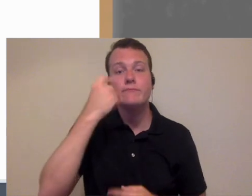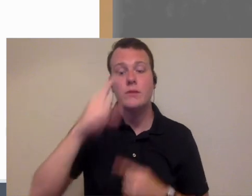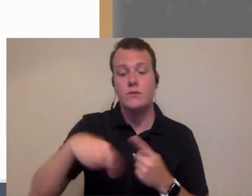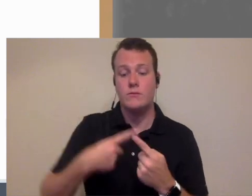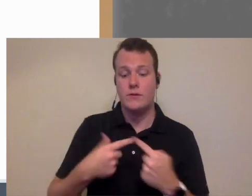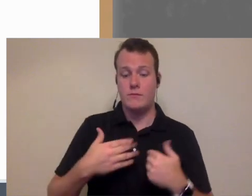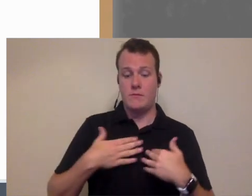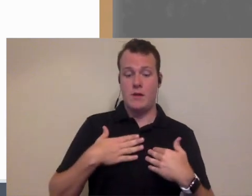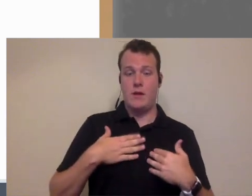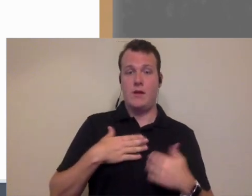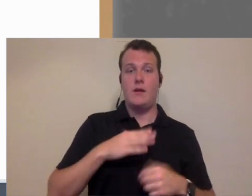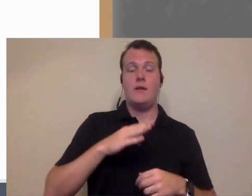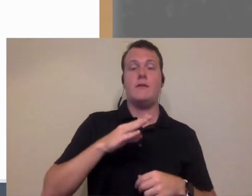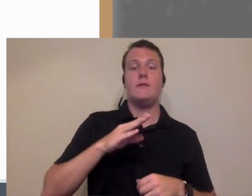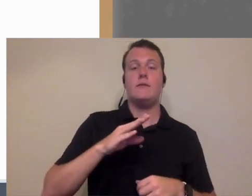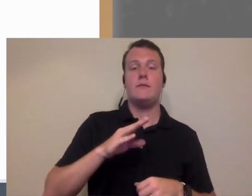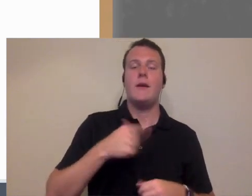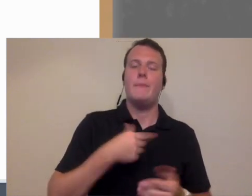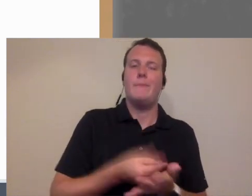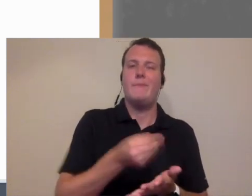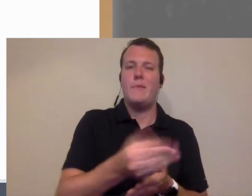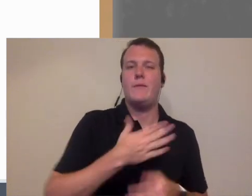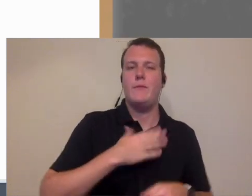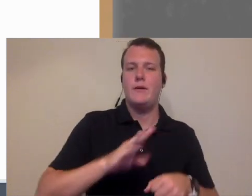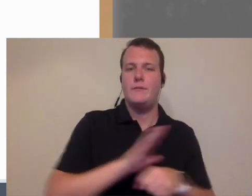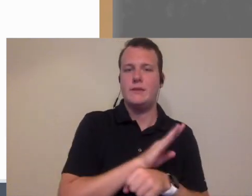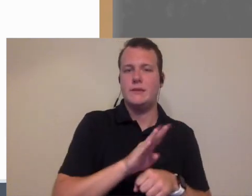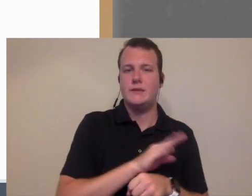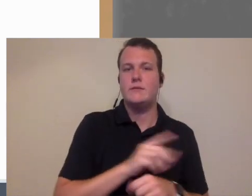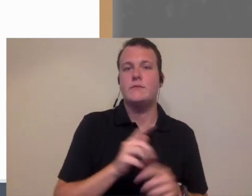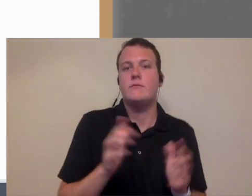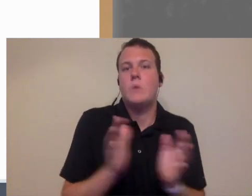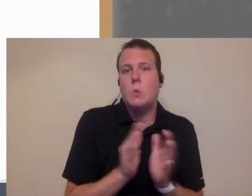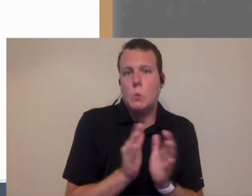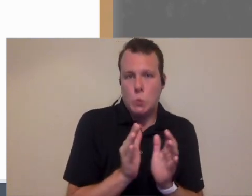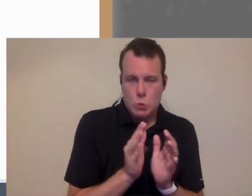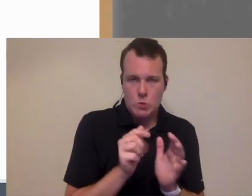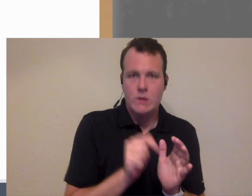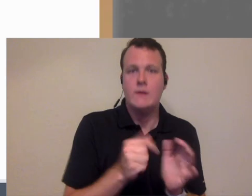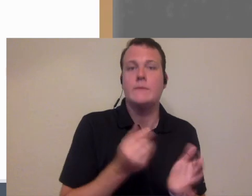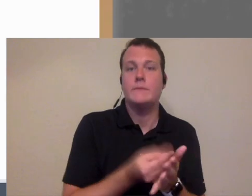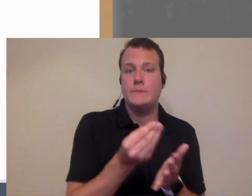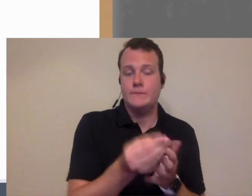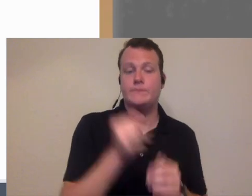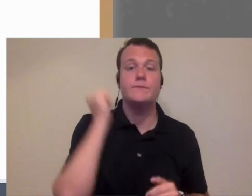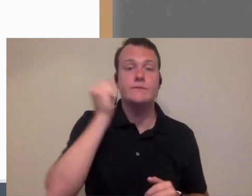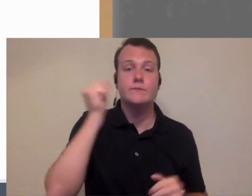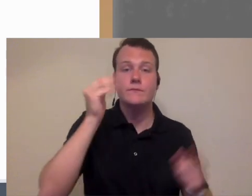sense of this so when I started my private practice I bought my private practice I should say I bought a very small private practice and the